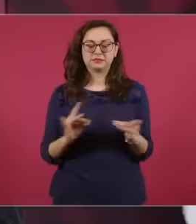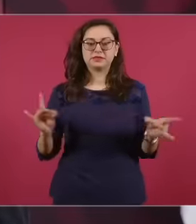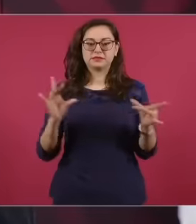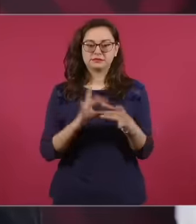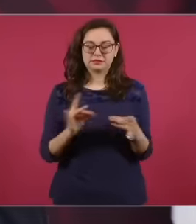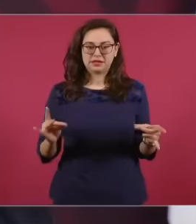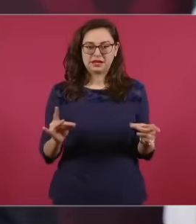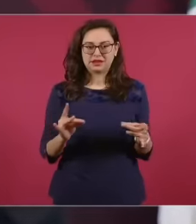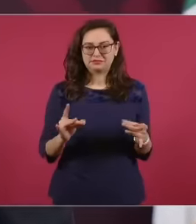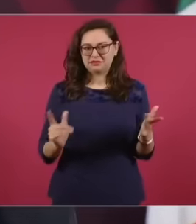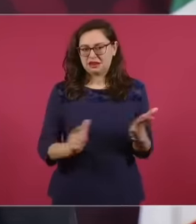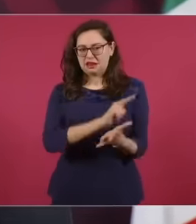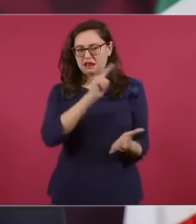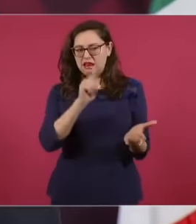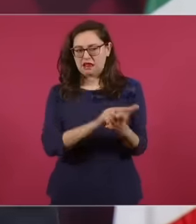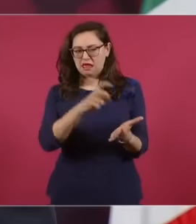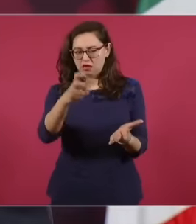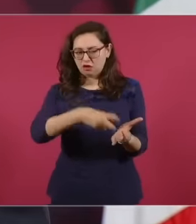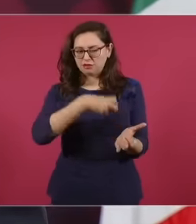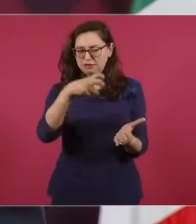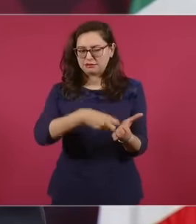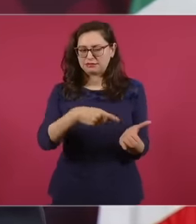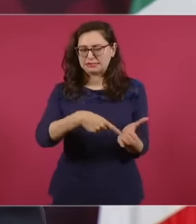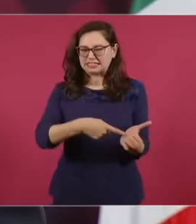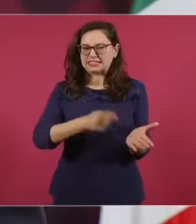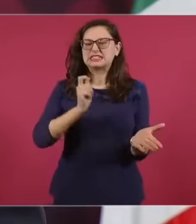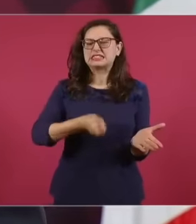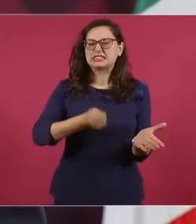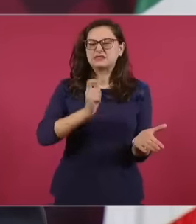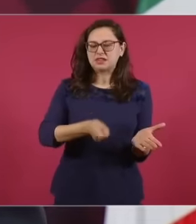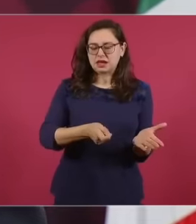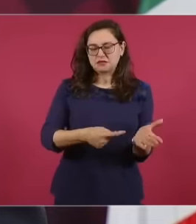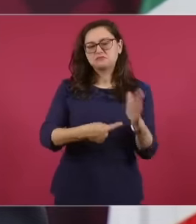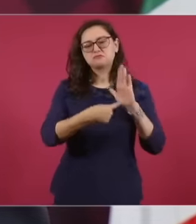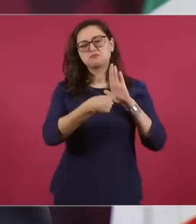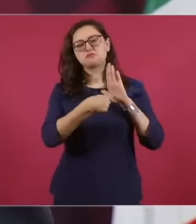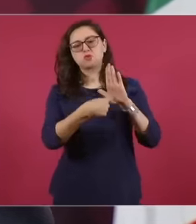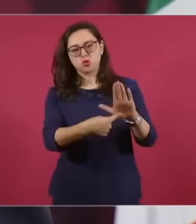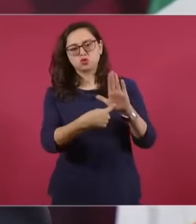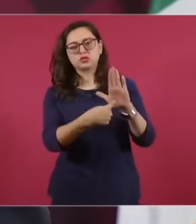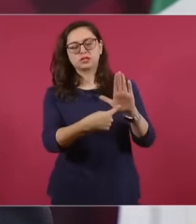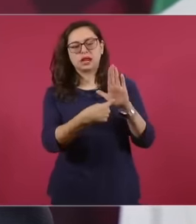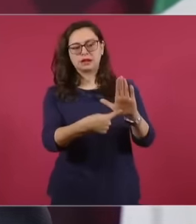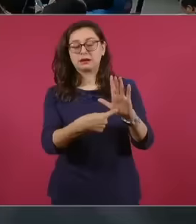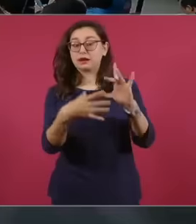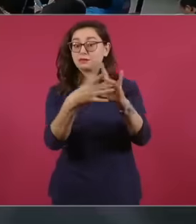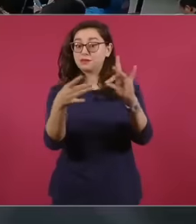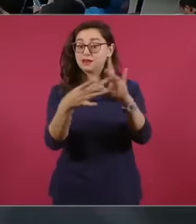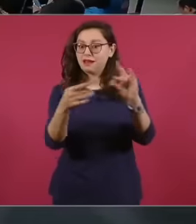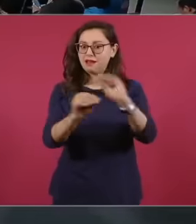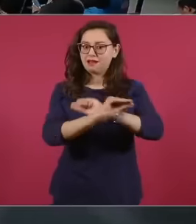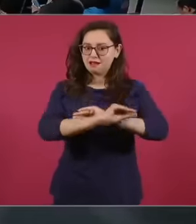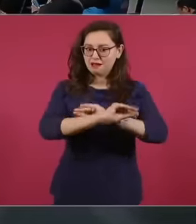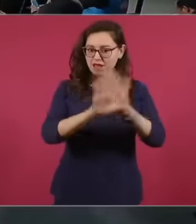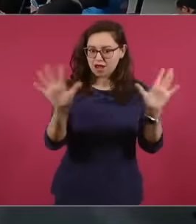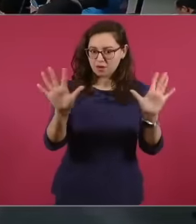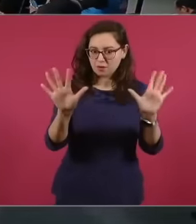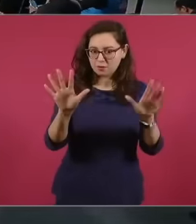reform consists of all this so that it is not manipulated to the